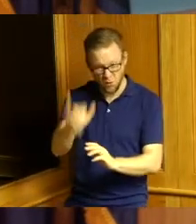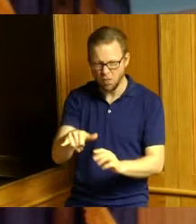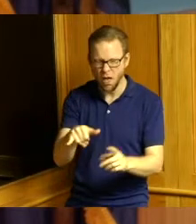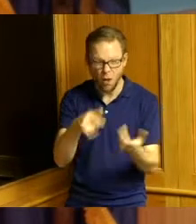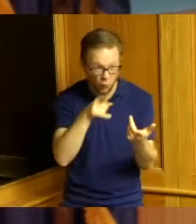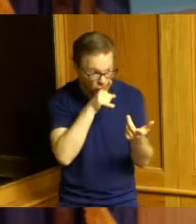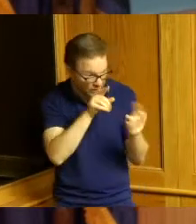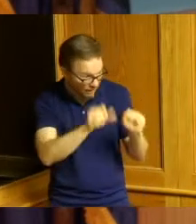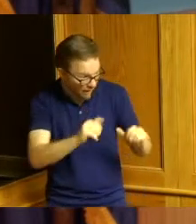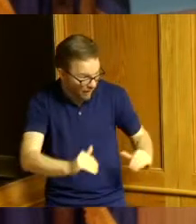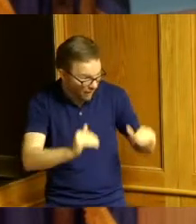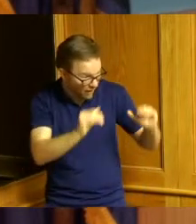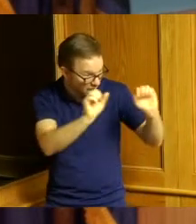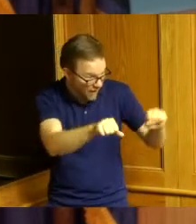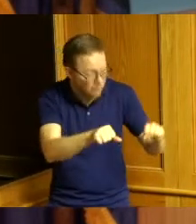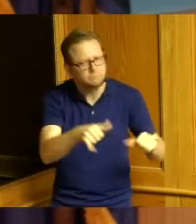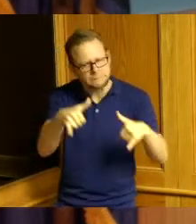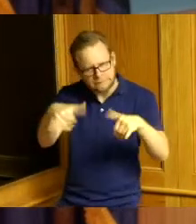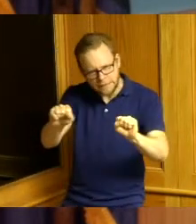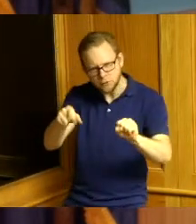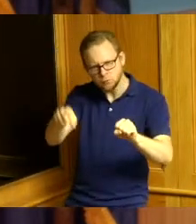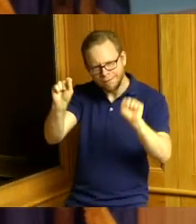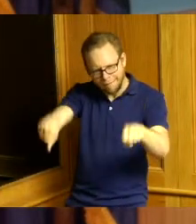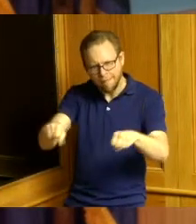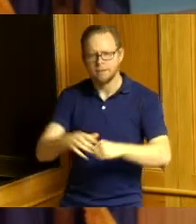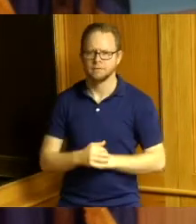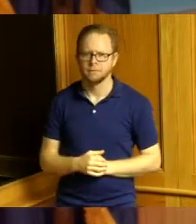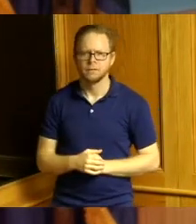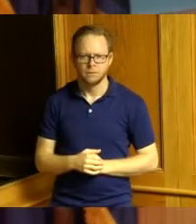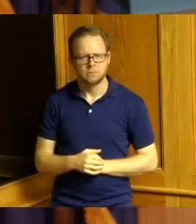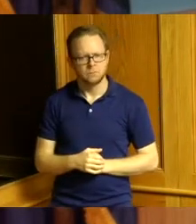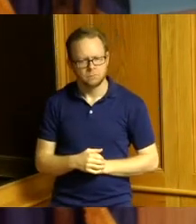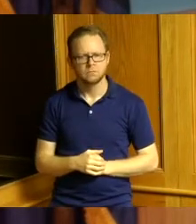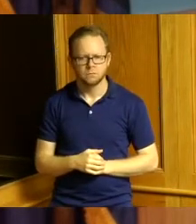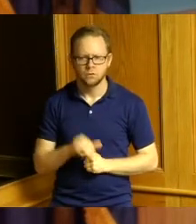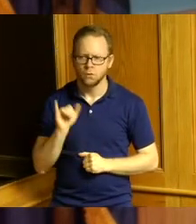I also think that's a great opportunity as well as the opportunity during our time when